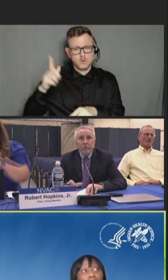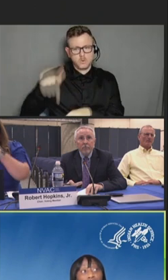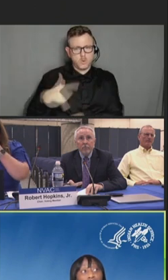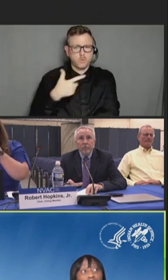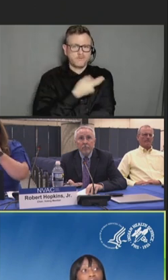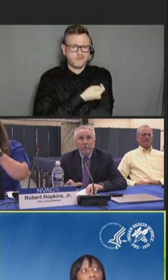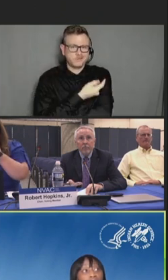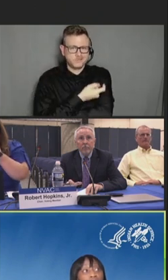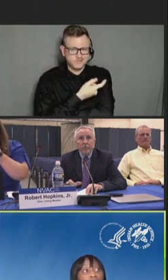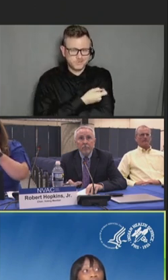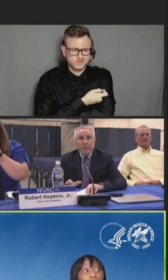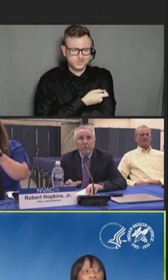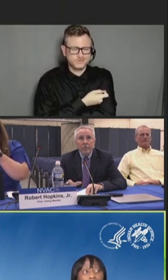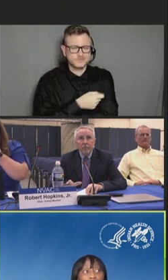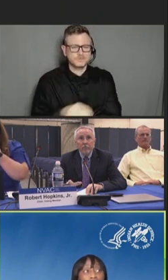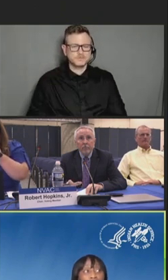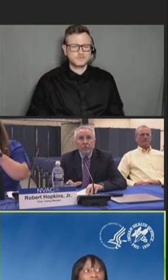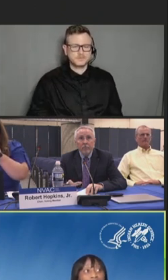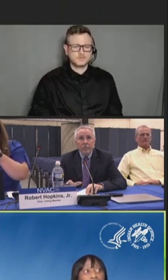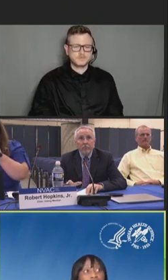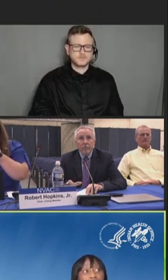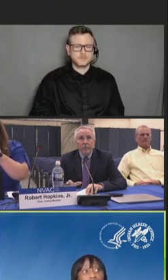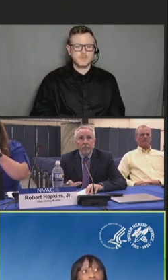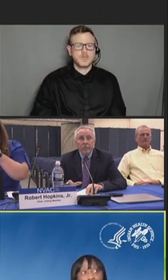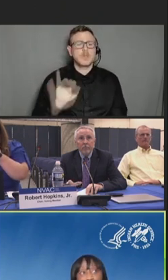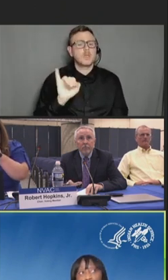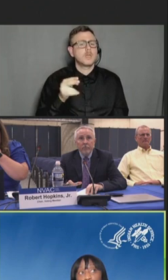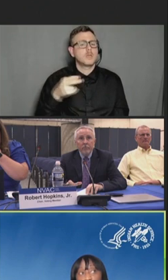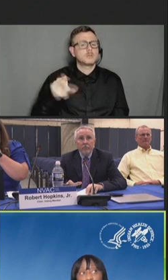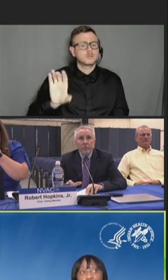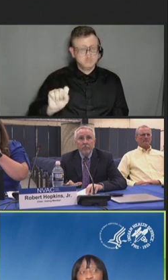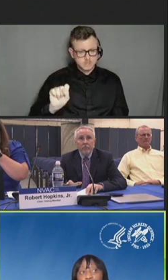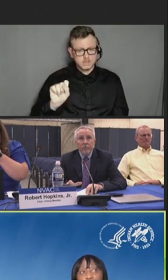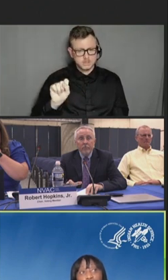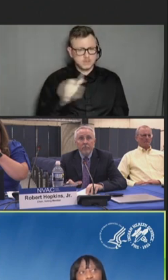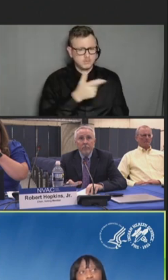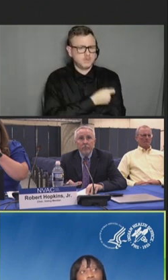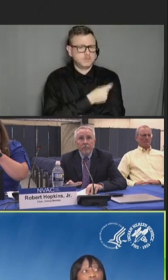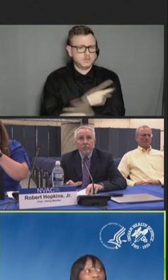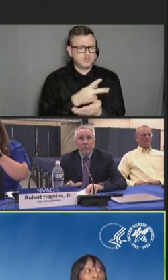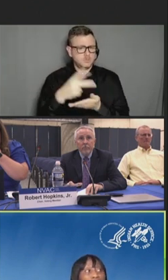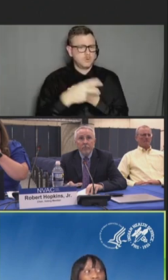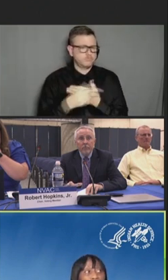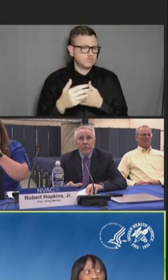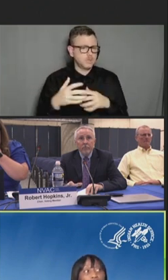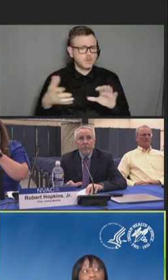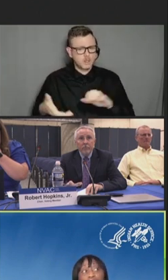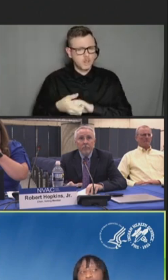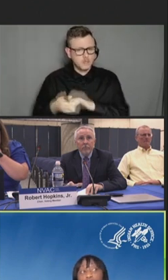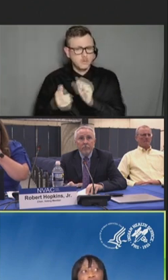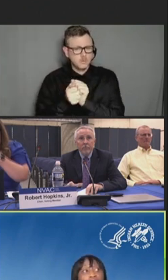coverage rates. The IHS Immunization program continues to collaborate with our federal and tribal partners